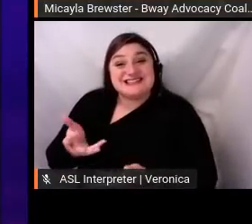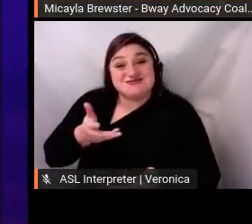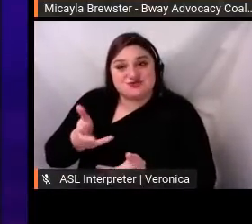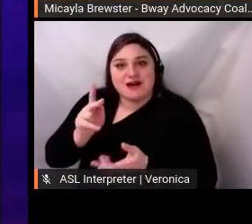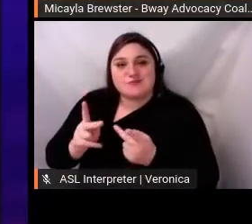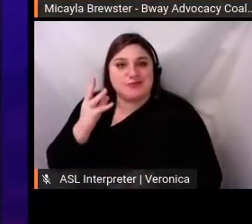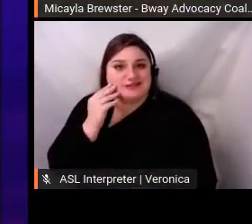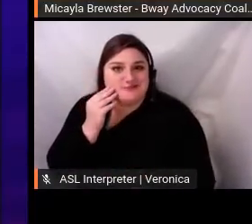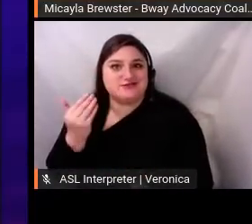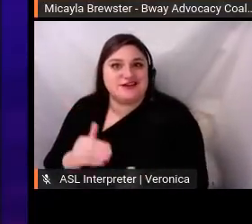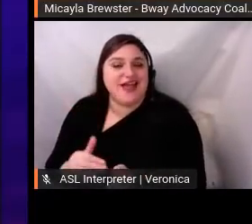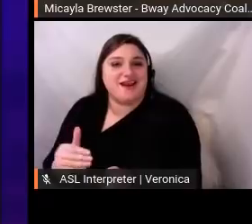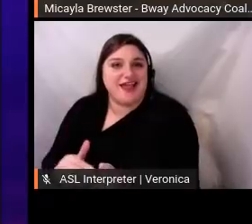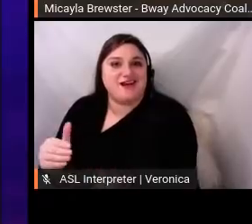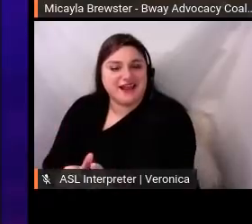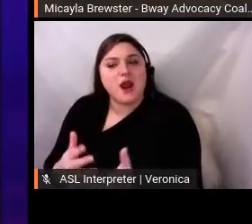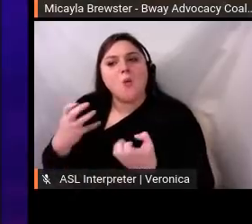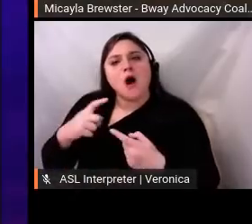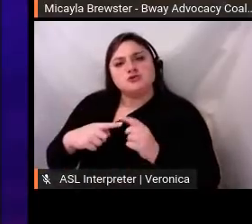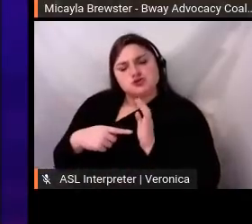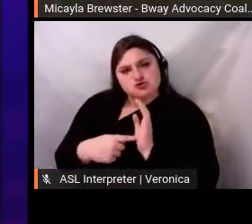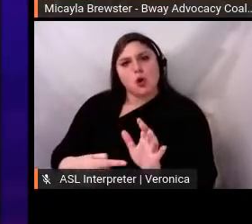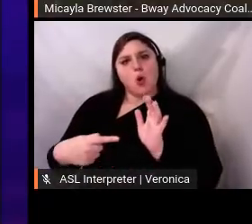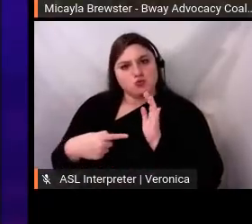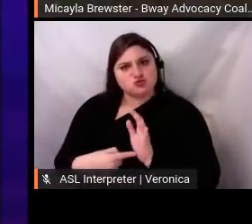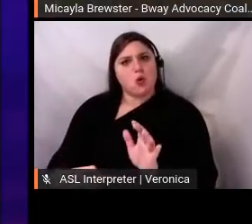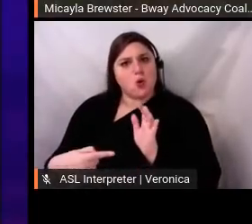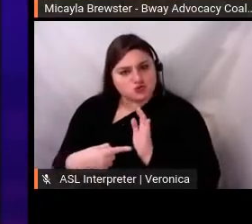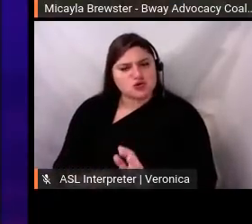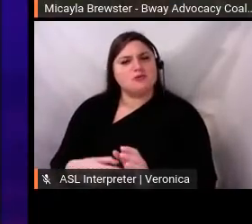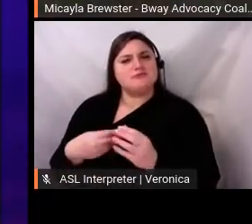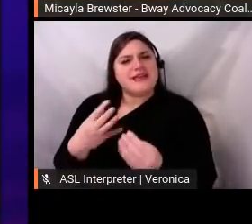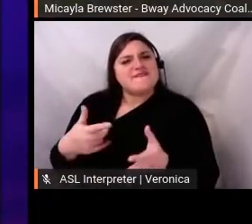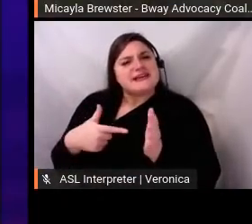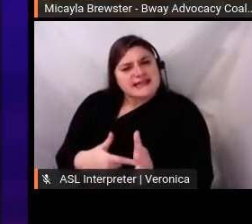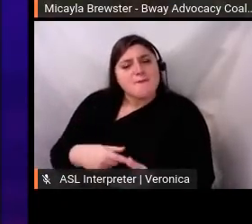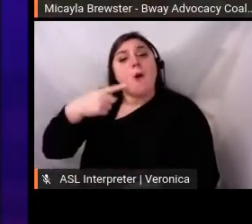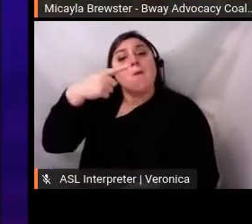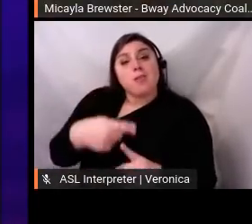of how they could combat racism in the industry, and then also within themselves.